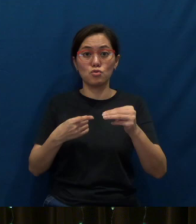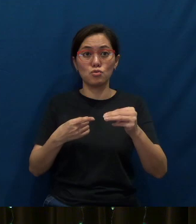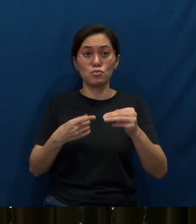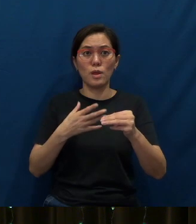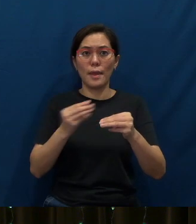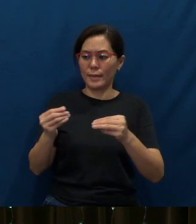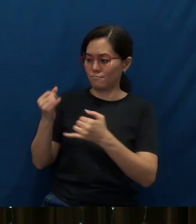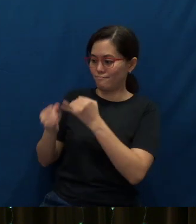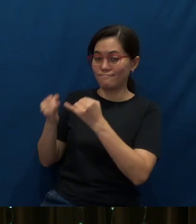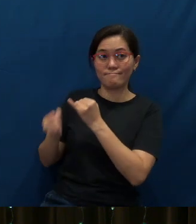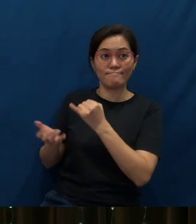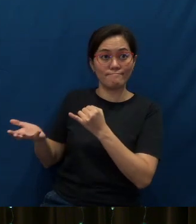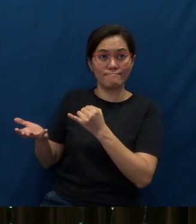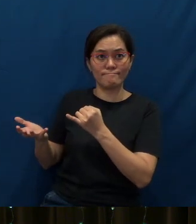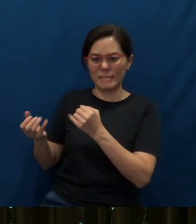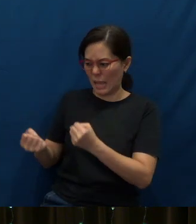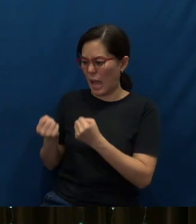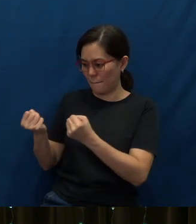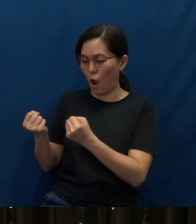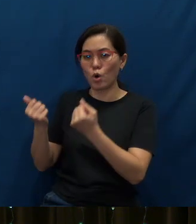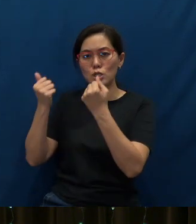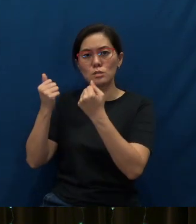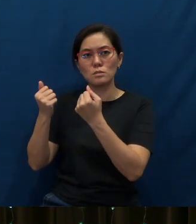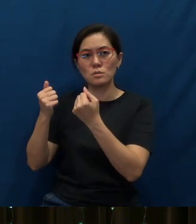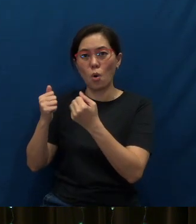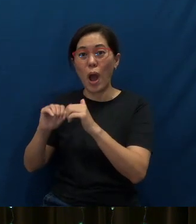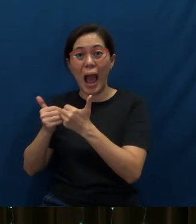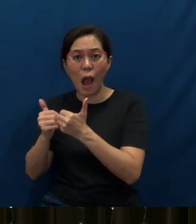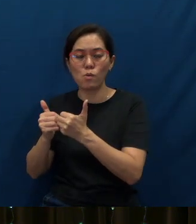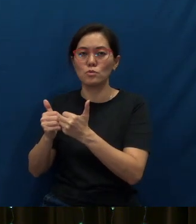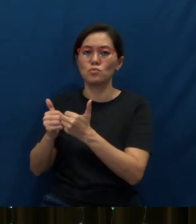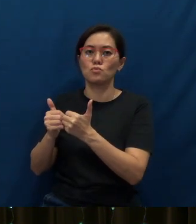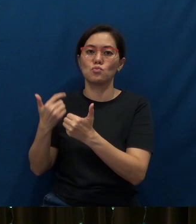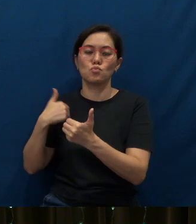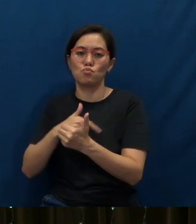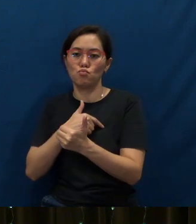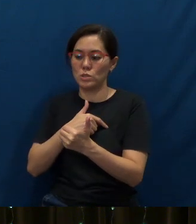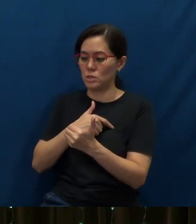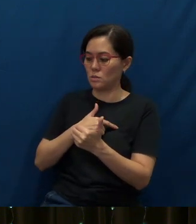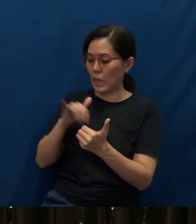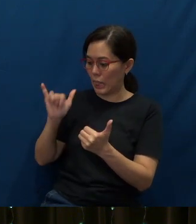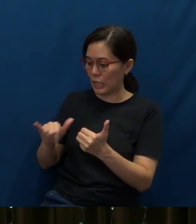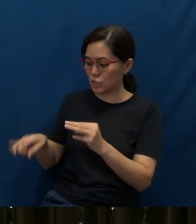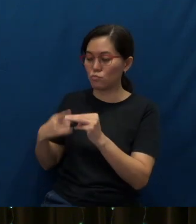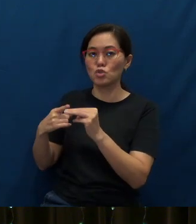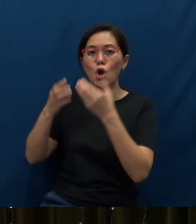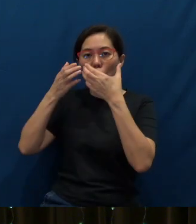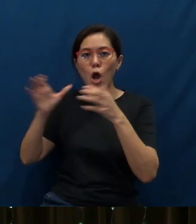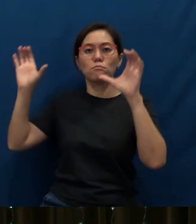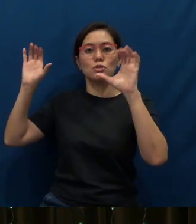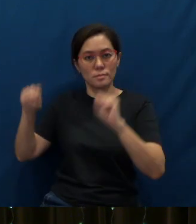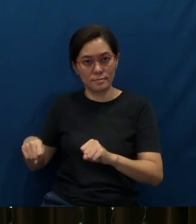and then finally the power or the means through which this mission was to be accomplished.